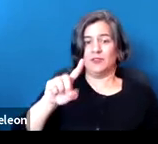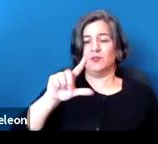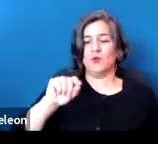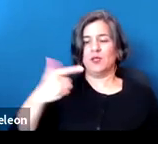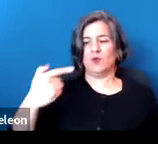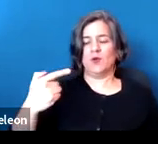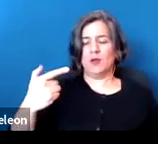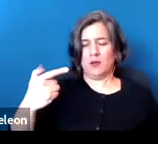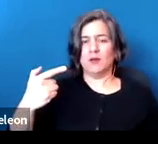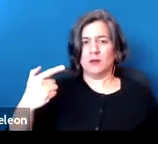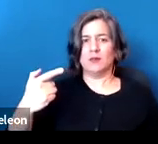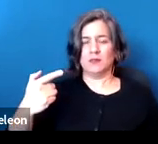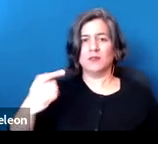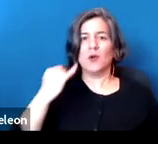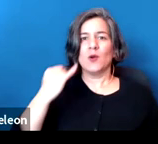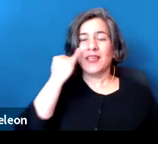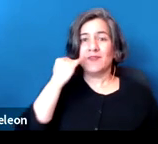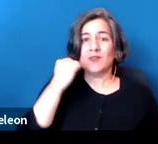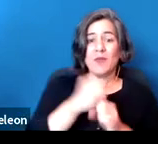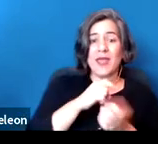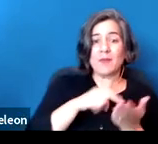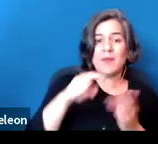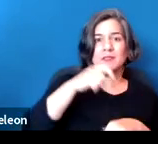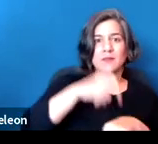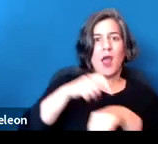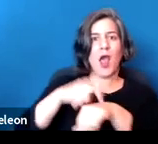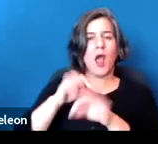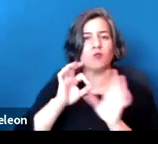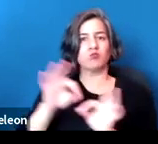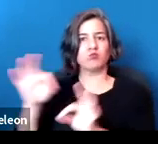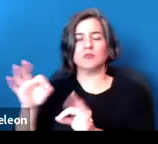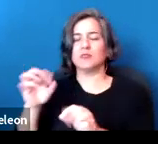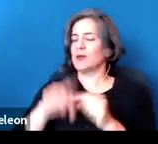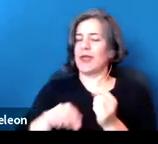So if you make this payment on time, you cannot be evicted